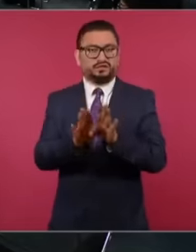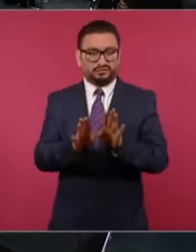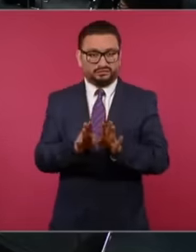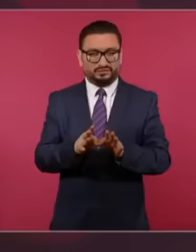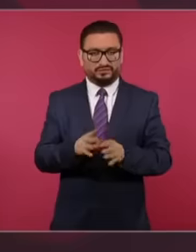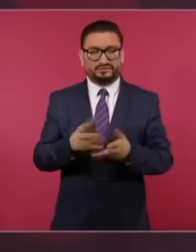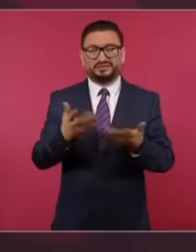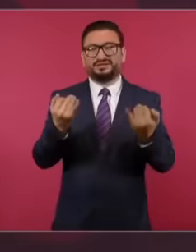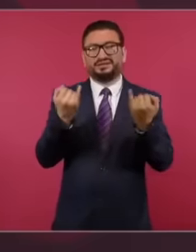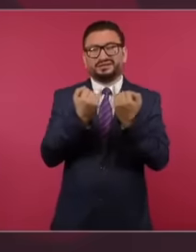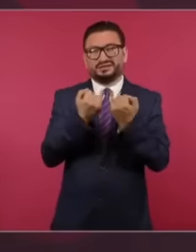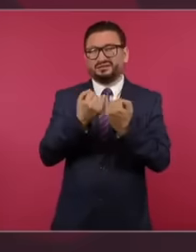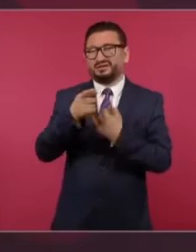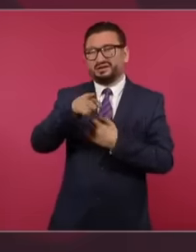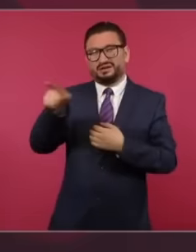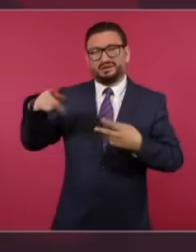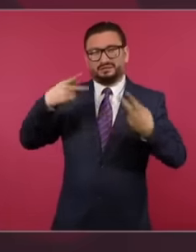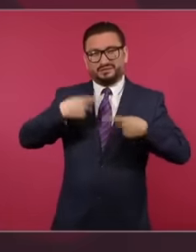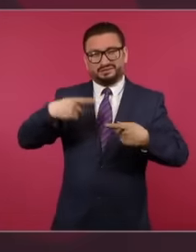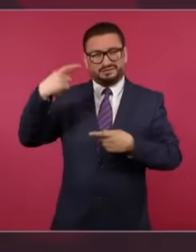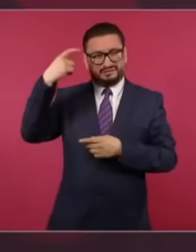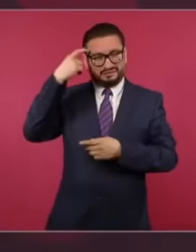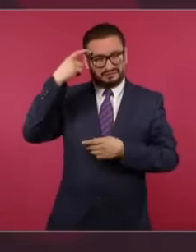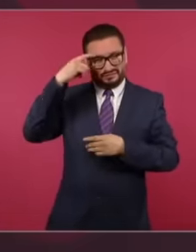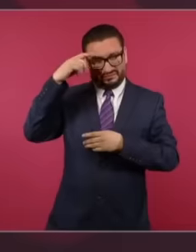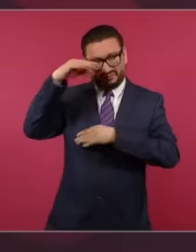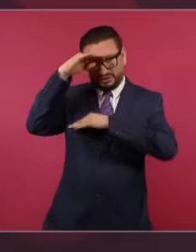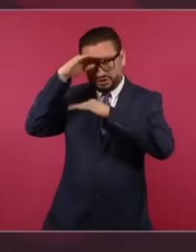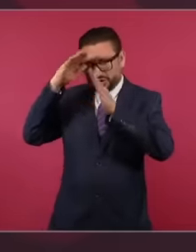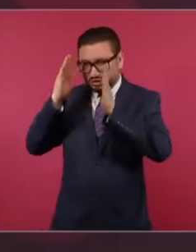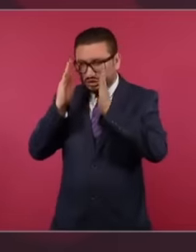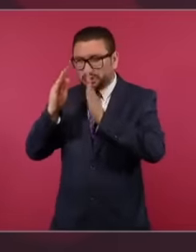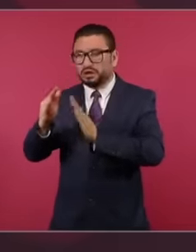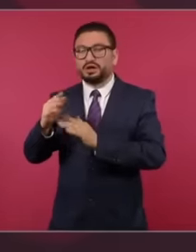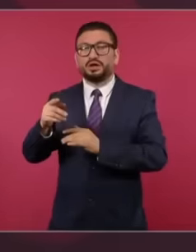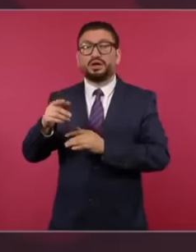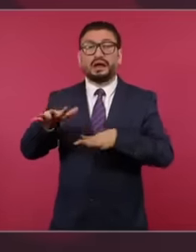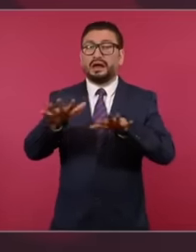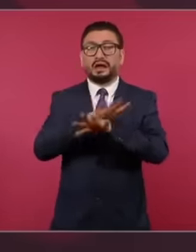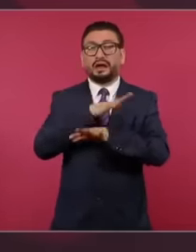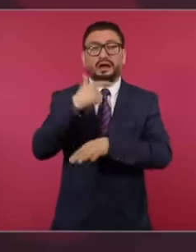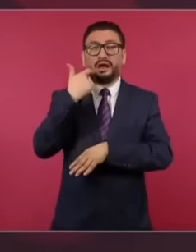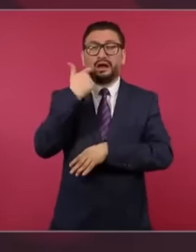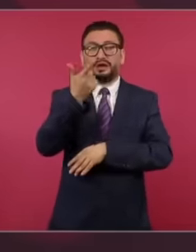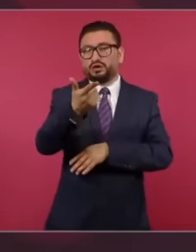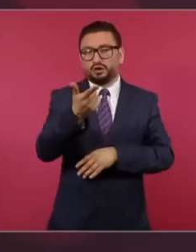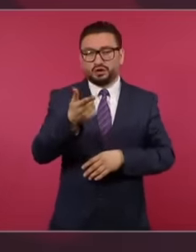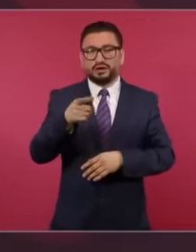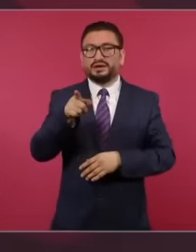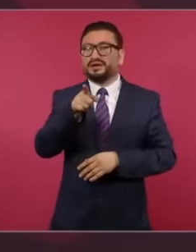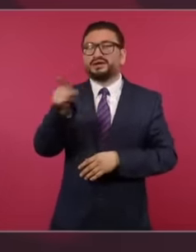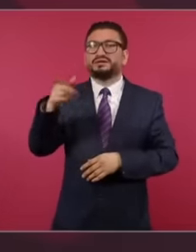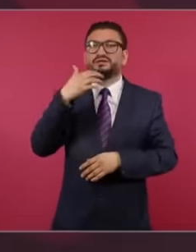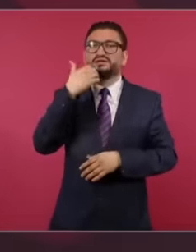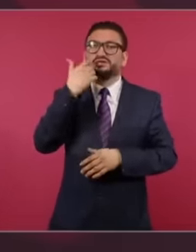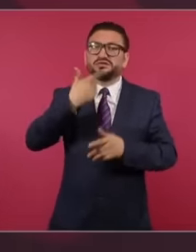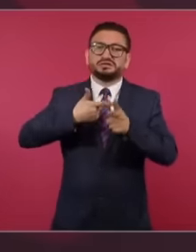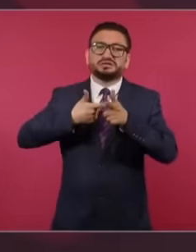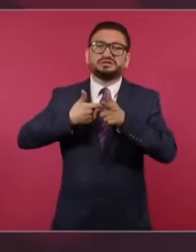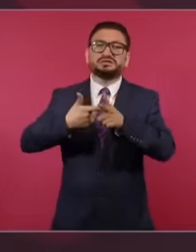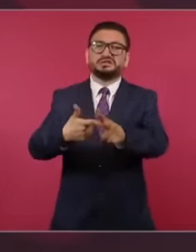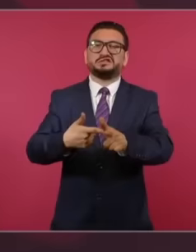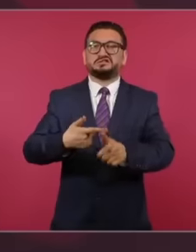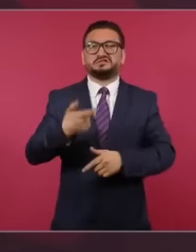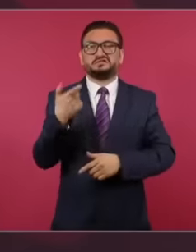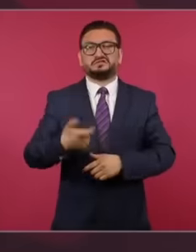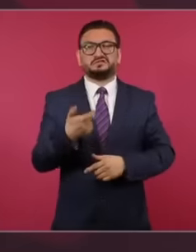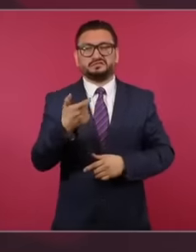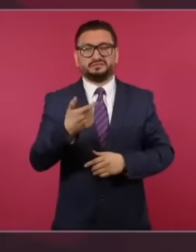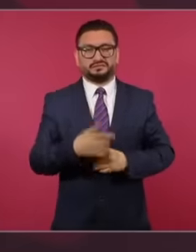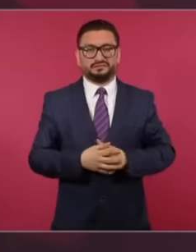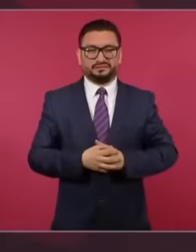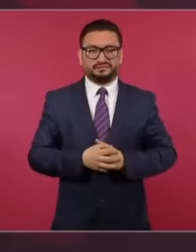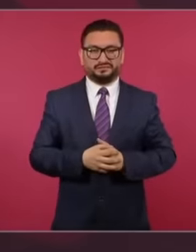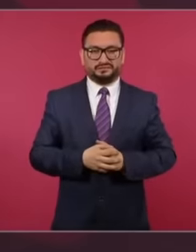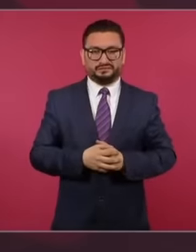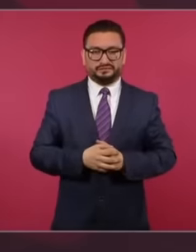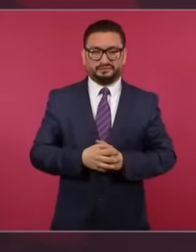conservative mind does not seek changes It seeks to maintain the status